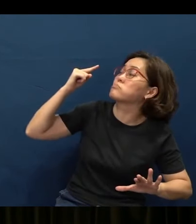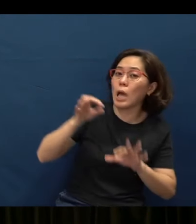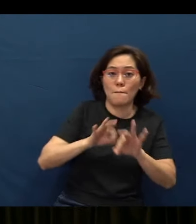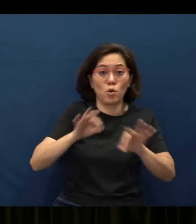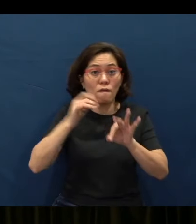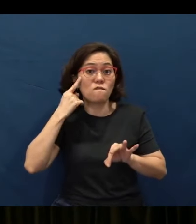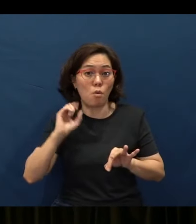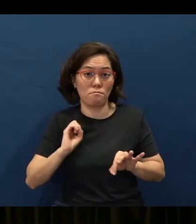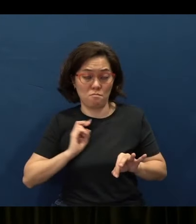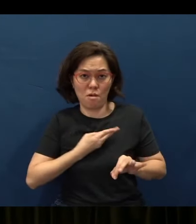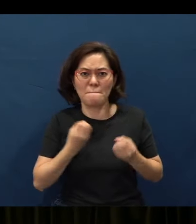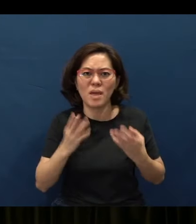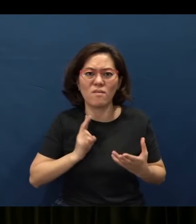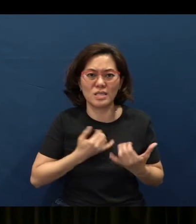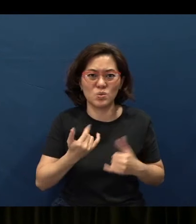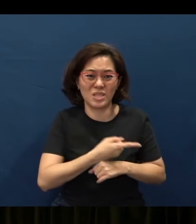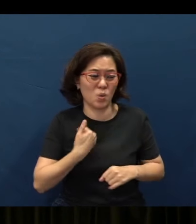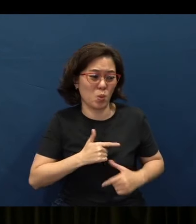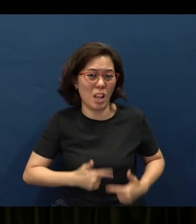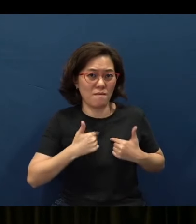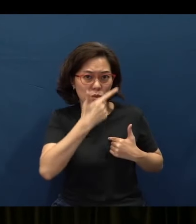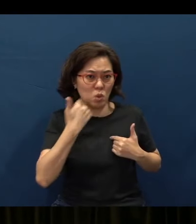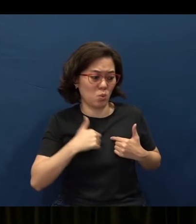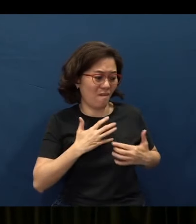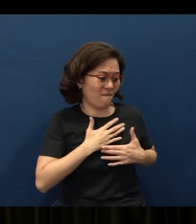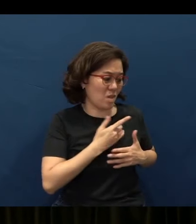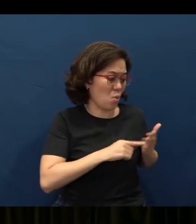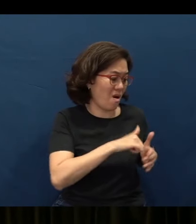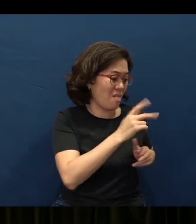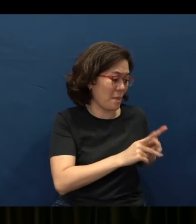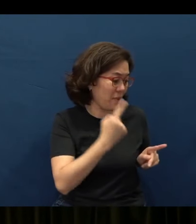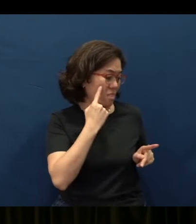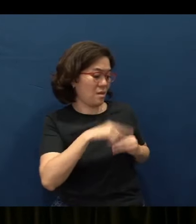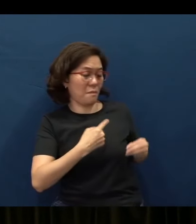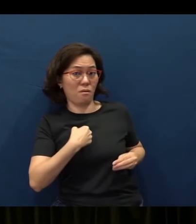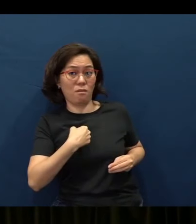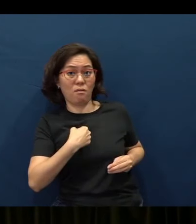Many of us today, we live (in fear), because we fear what other people will think of us.